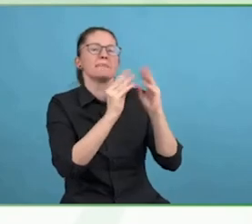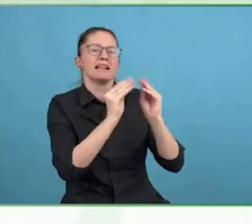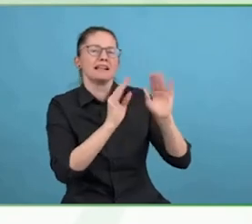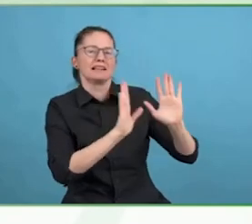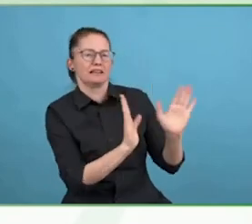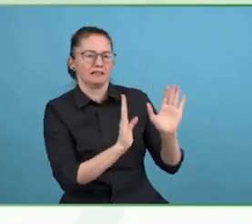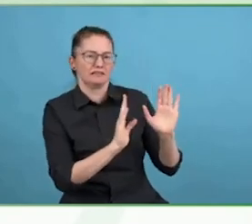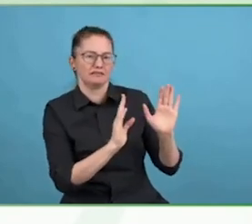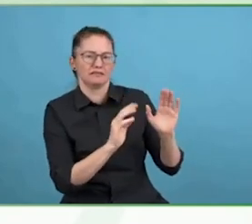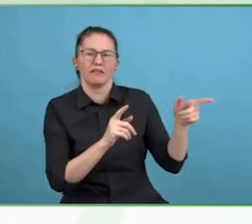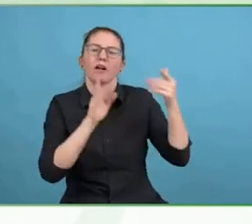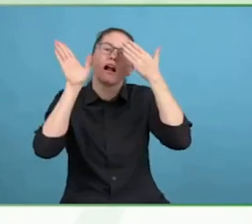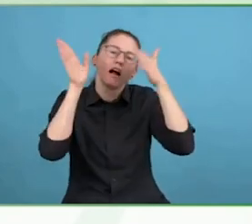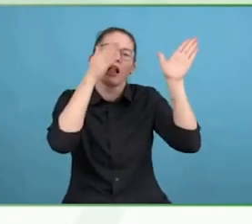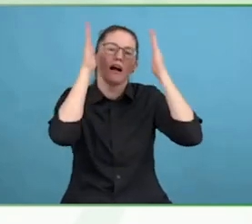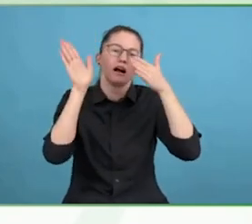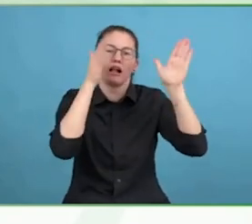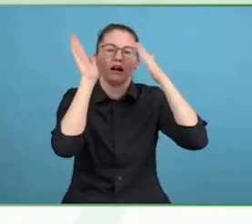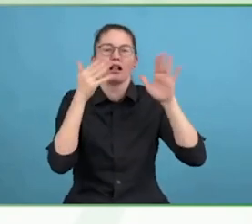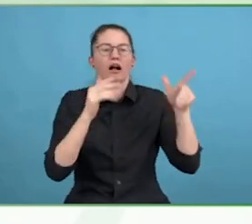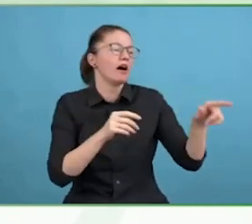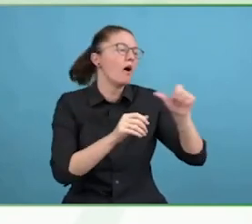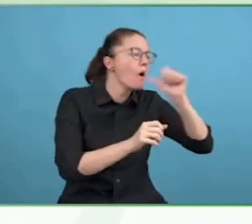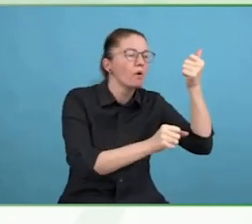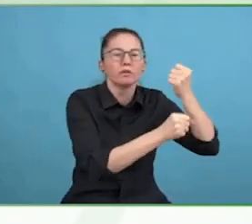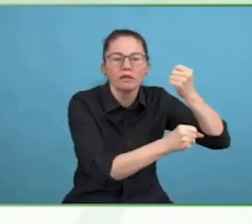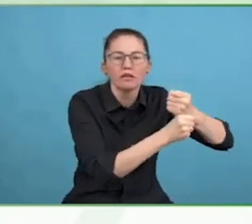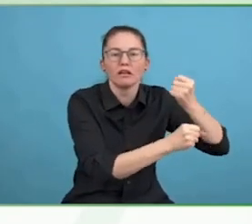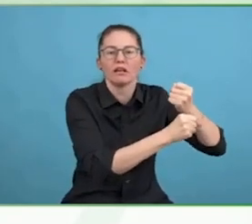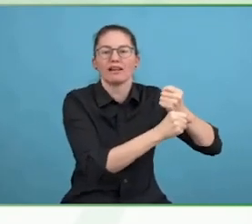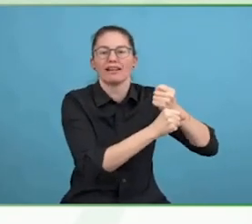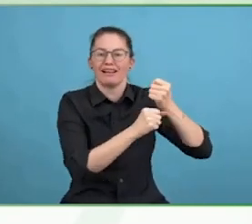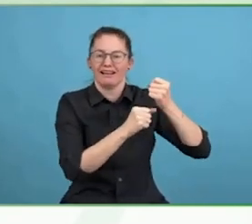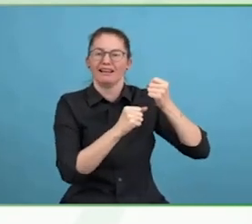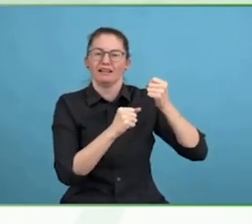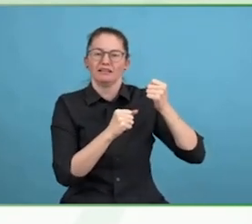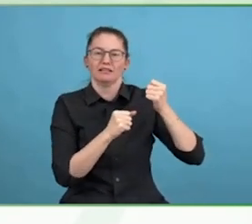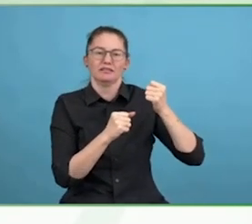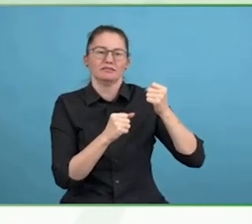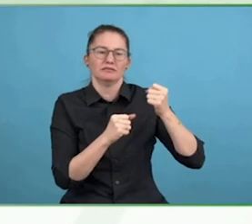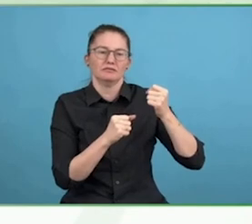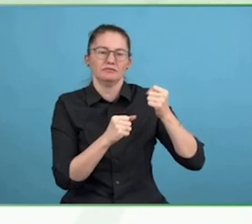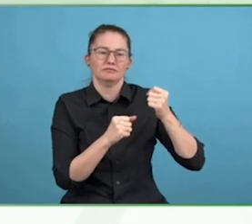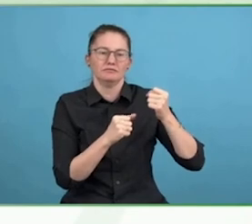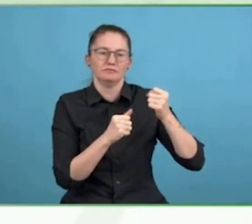You are speaking a language that people do not speak.